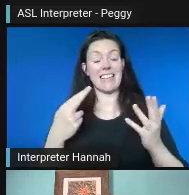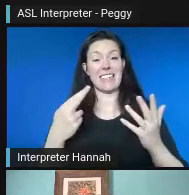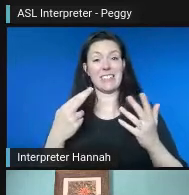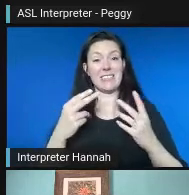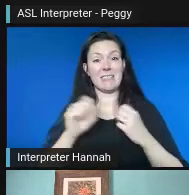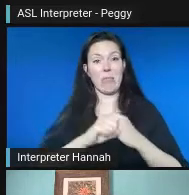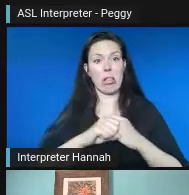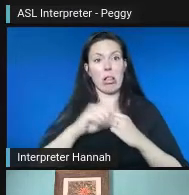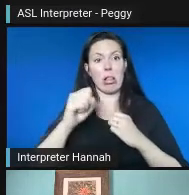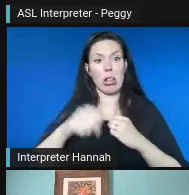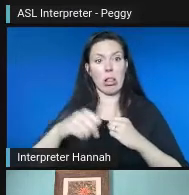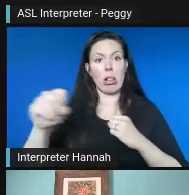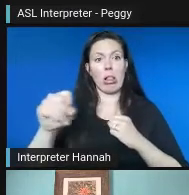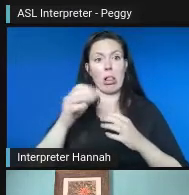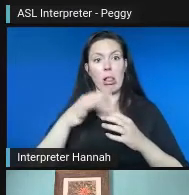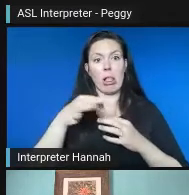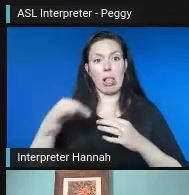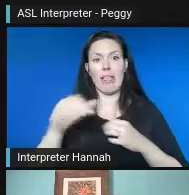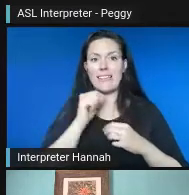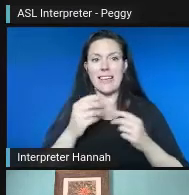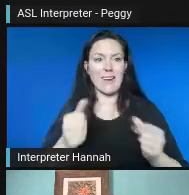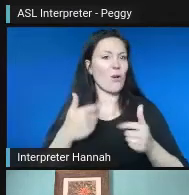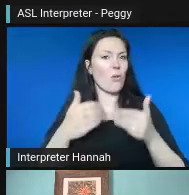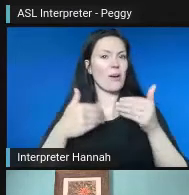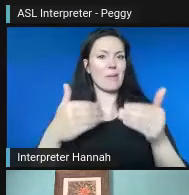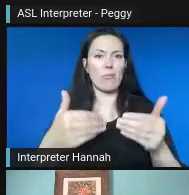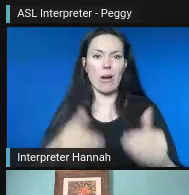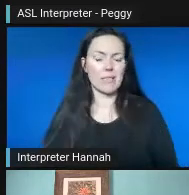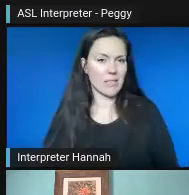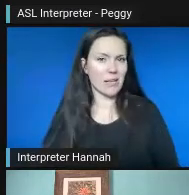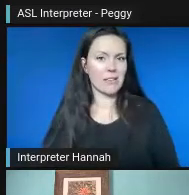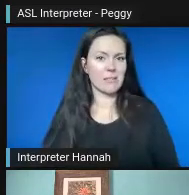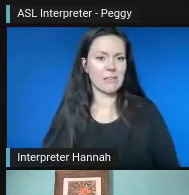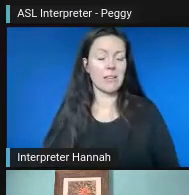And so, you know, even though Teva and I both had